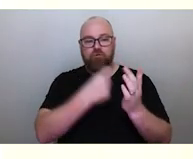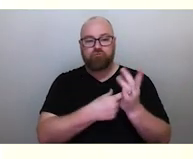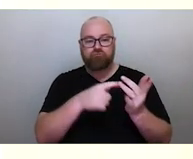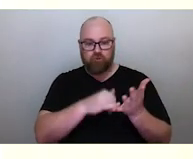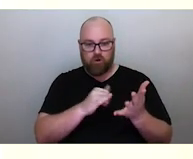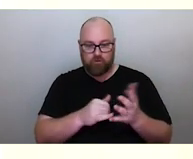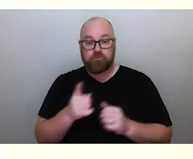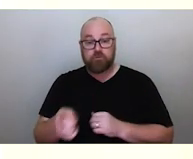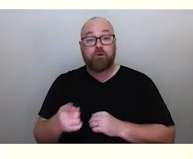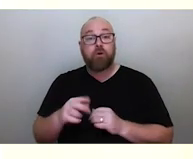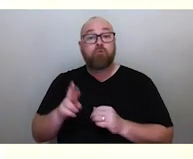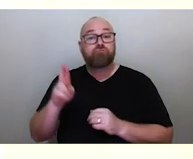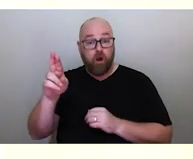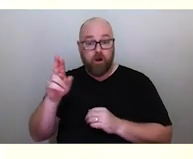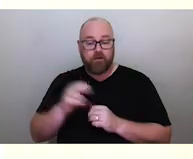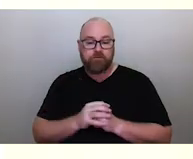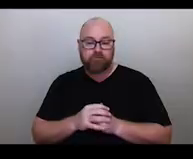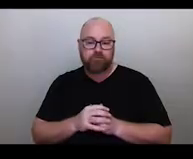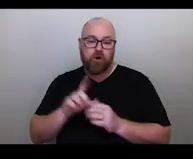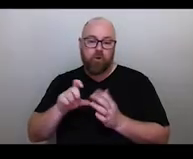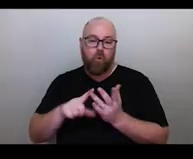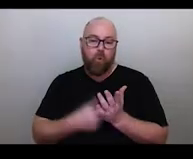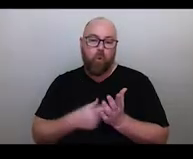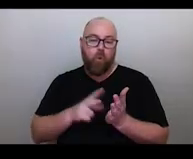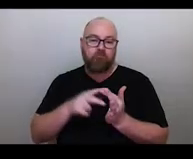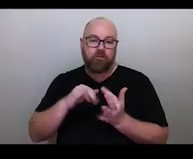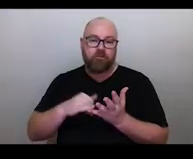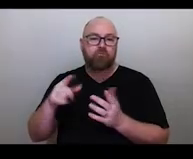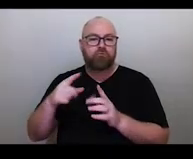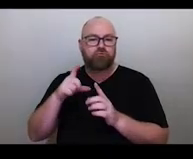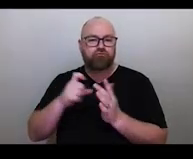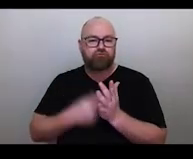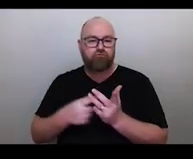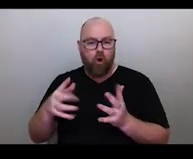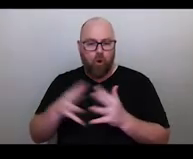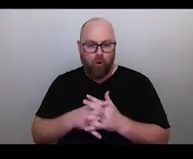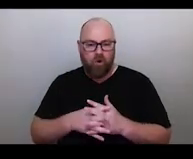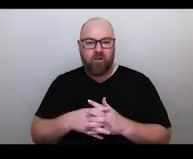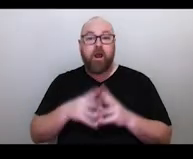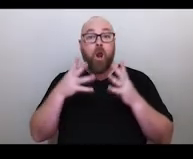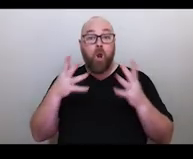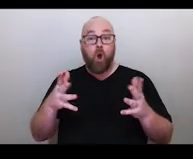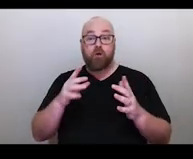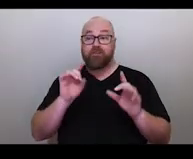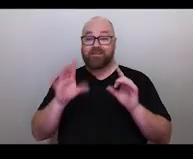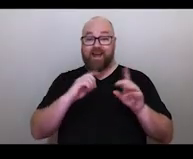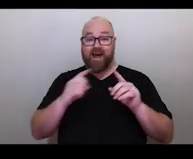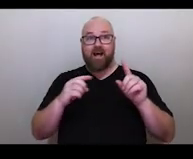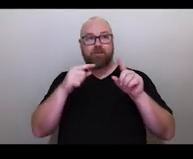is the Western constellation of Corvus the crow and a lot of stars in the sky trace out his body, his legs,